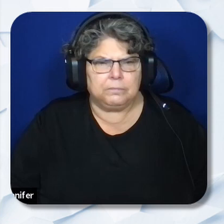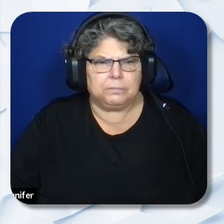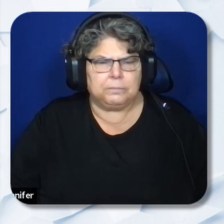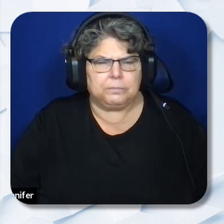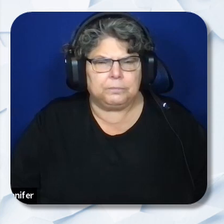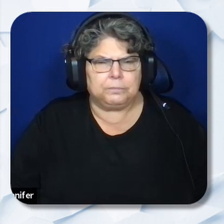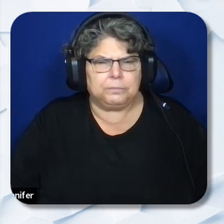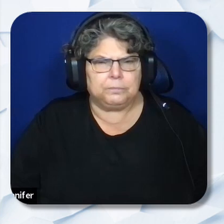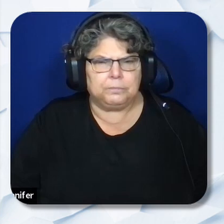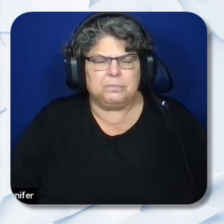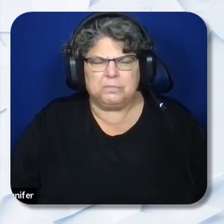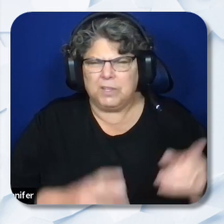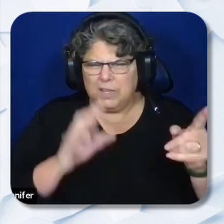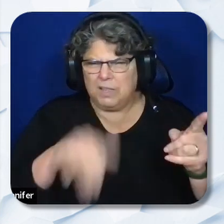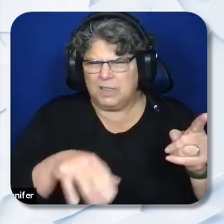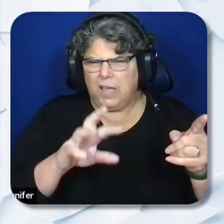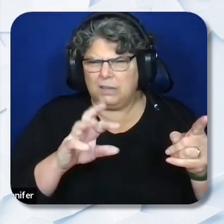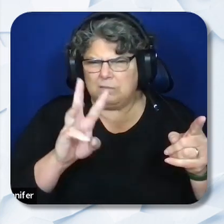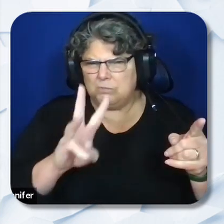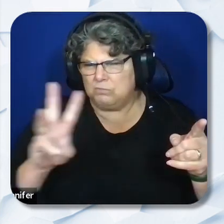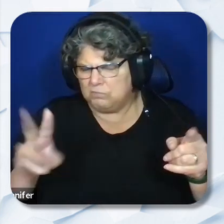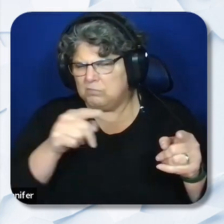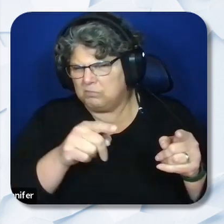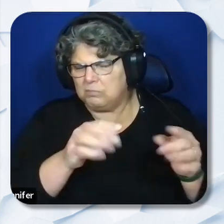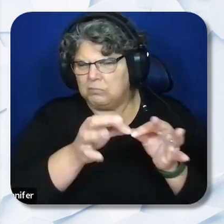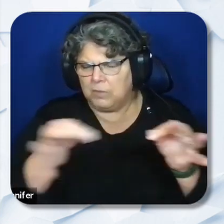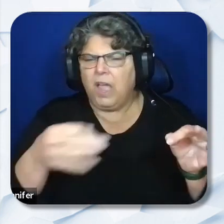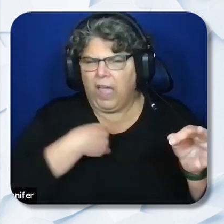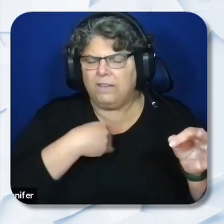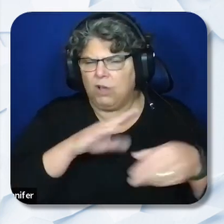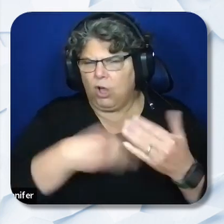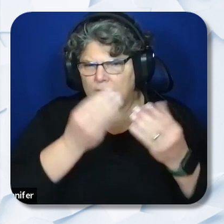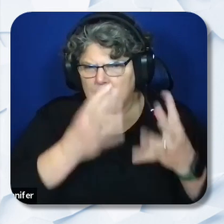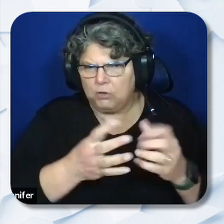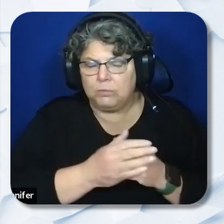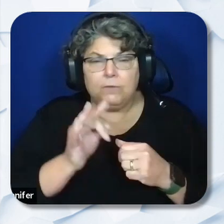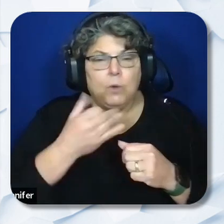That is where you will find all the information. If you have questions regarding the RFA, please